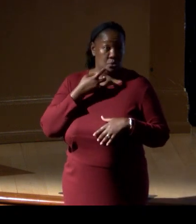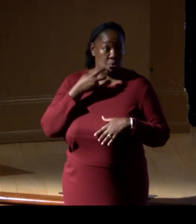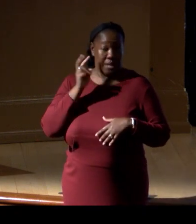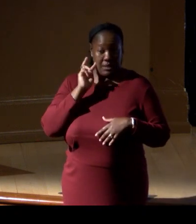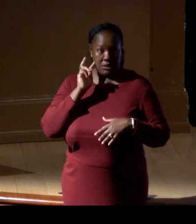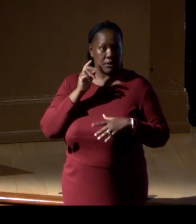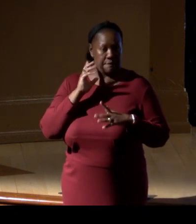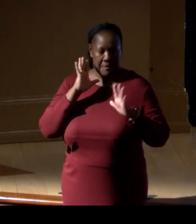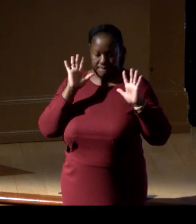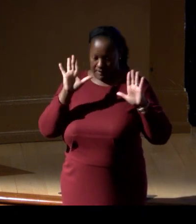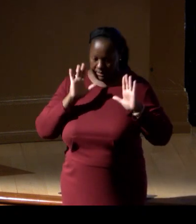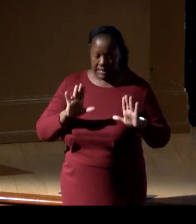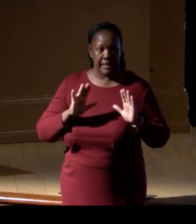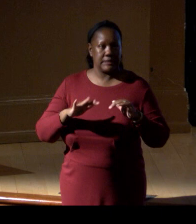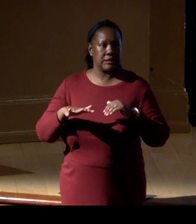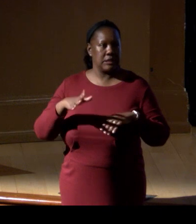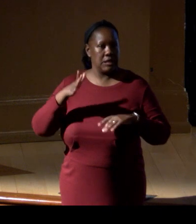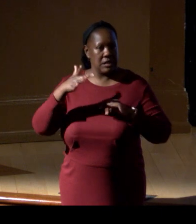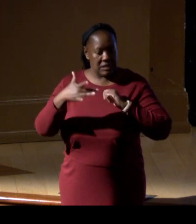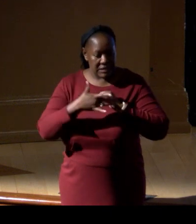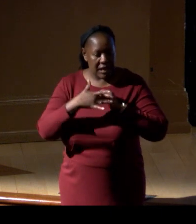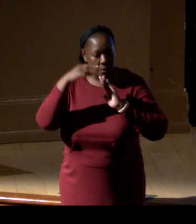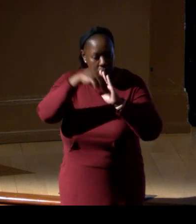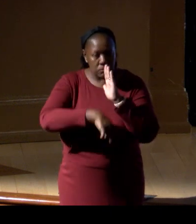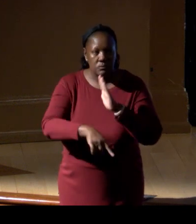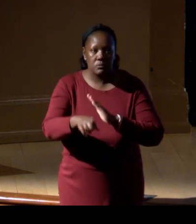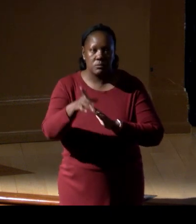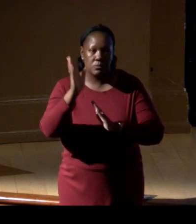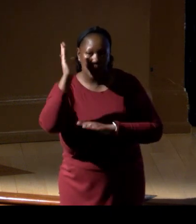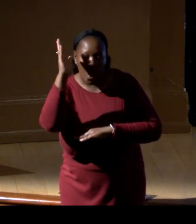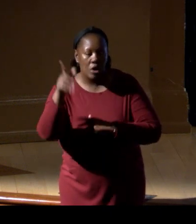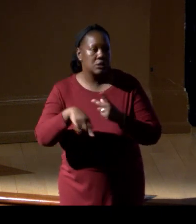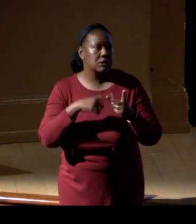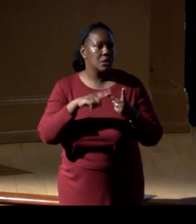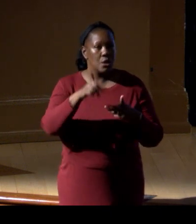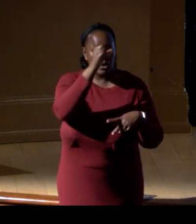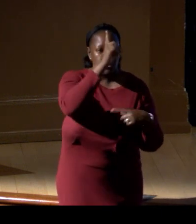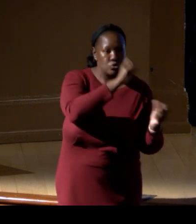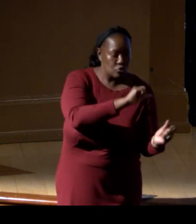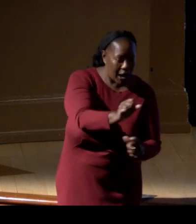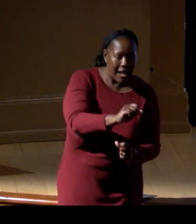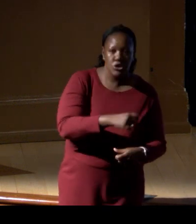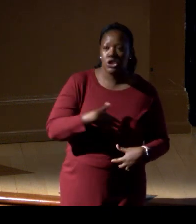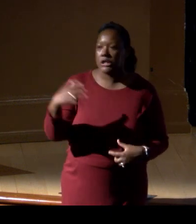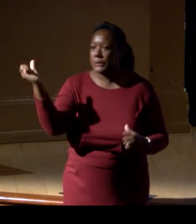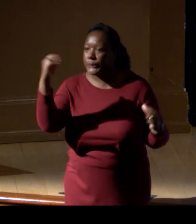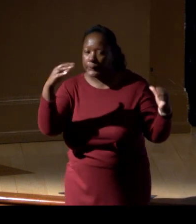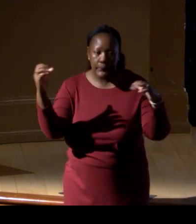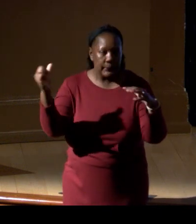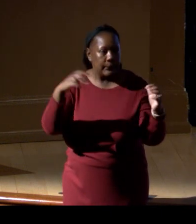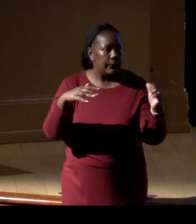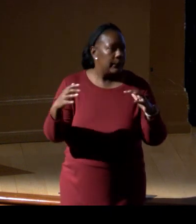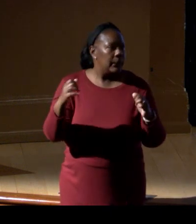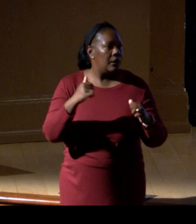technical talks, discussions about strategy, and also congratulations to everybody involved in launching the three national strategies.